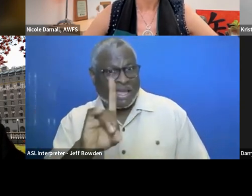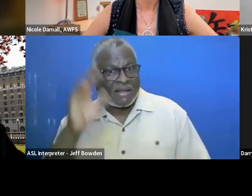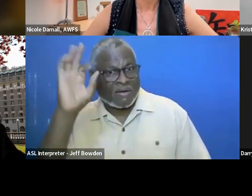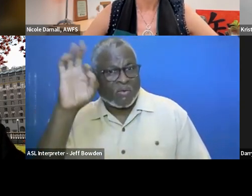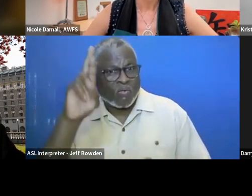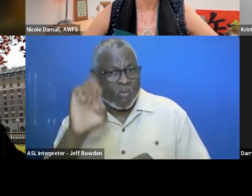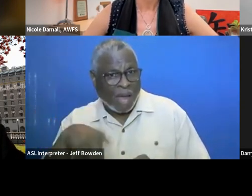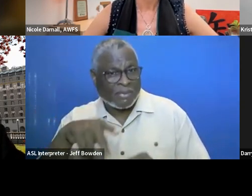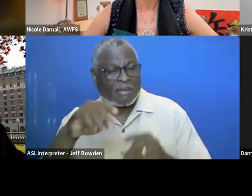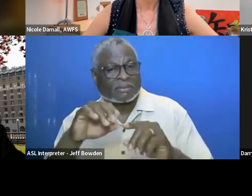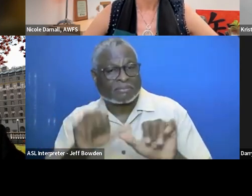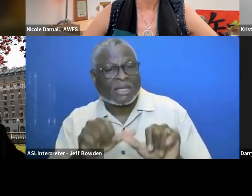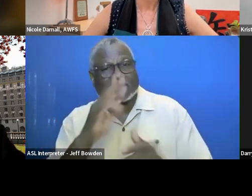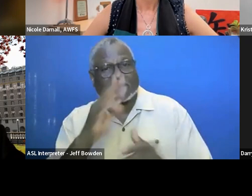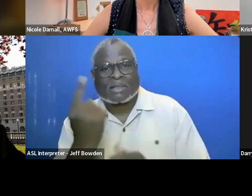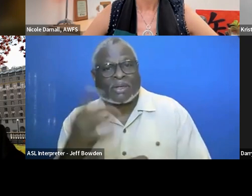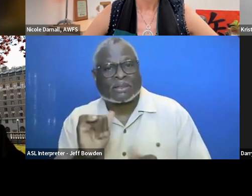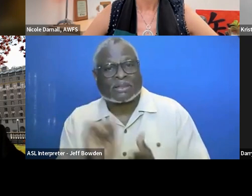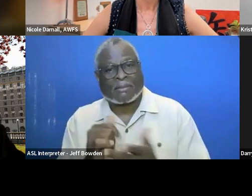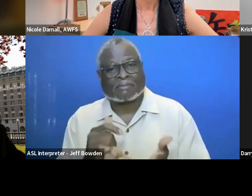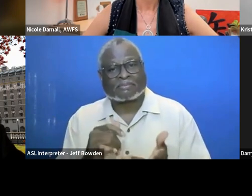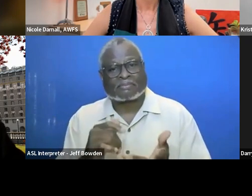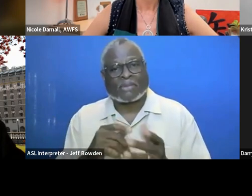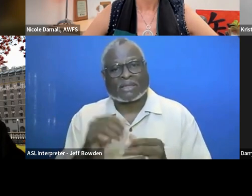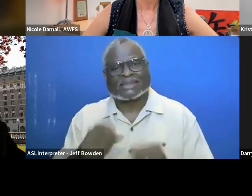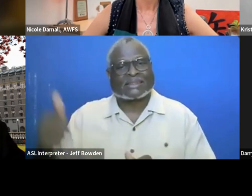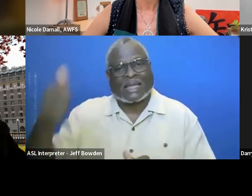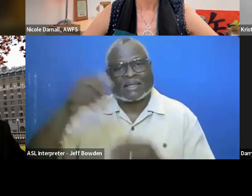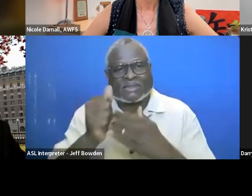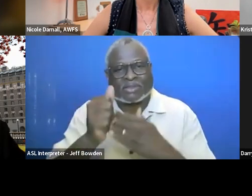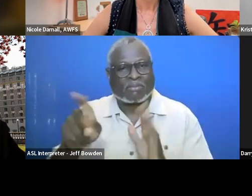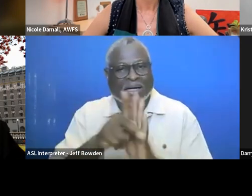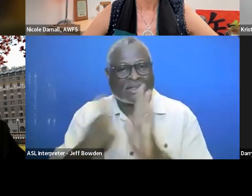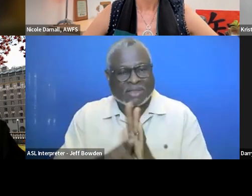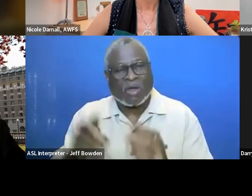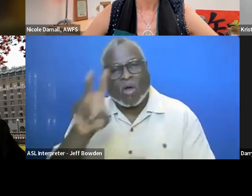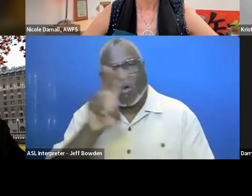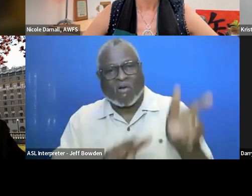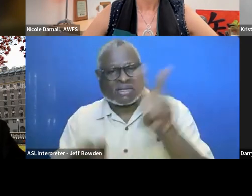And like the executive leadership or the policy oversight level, do they have a tool